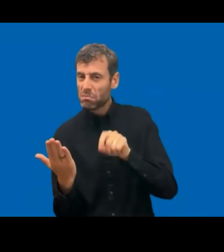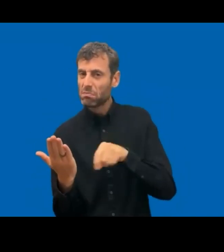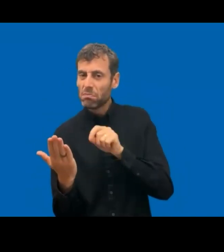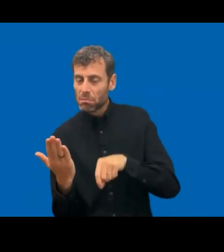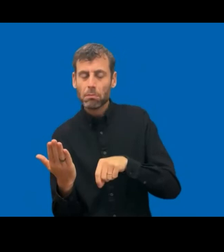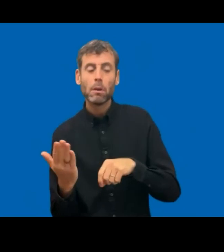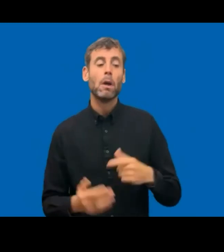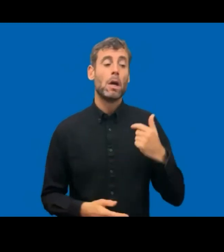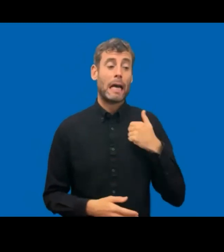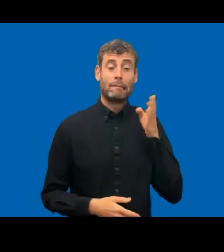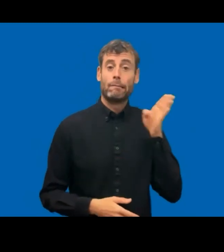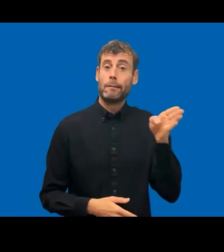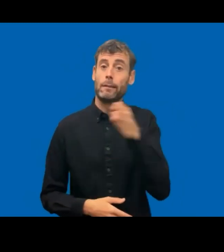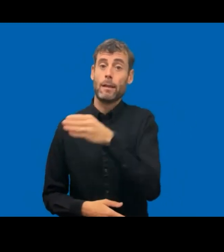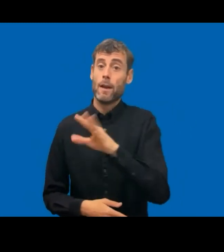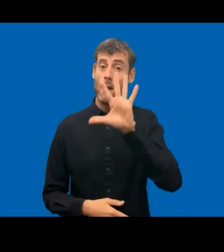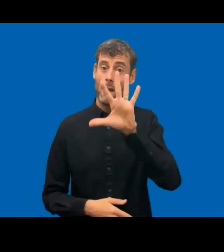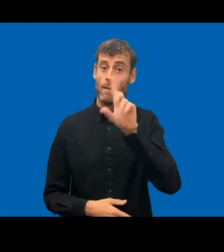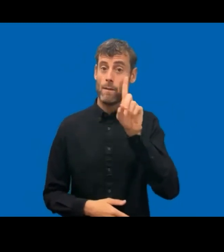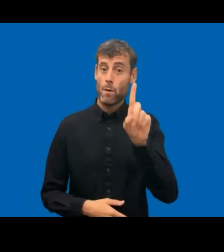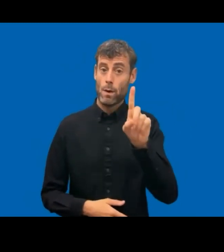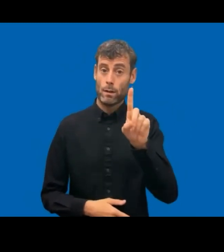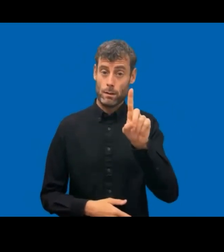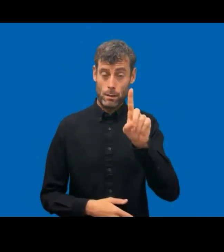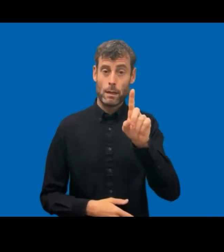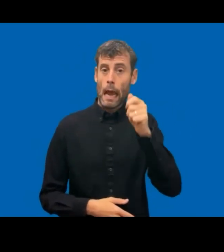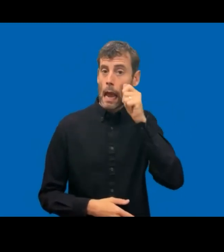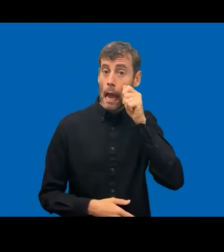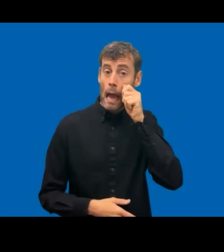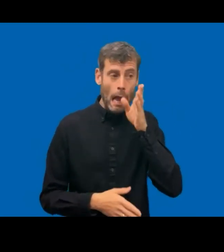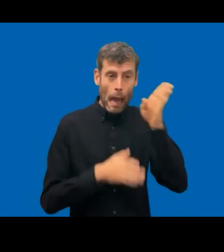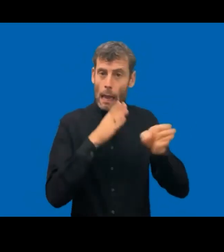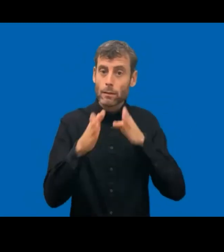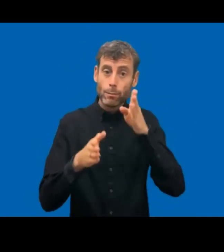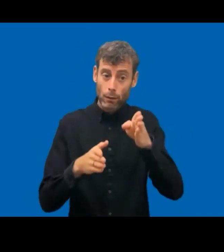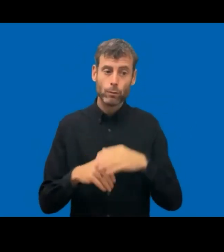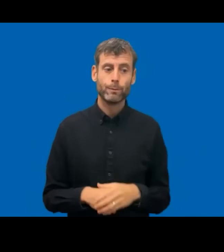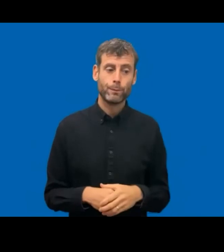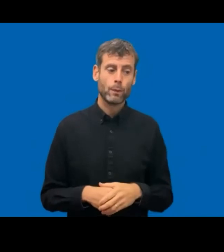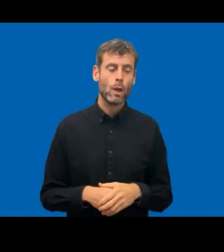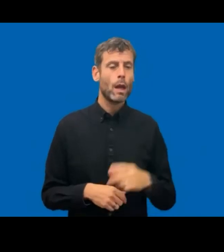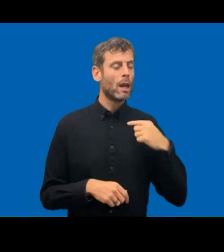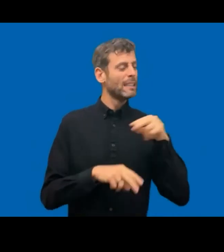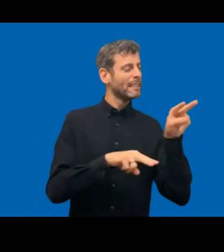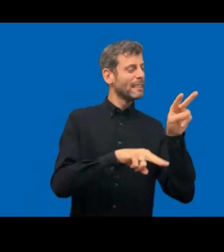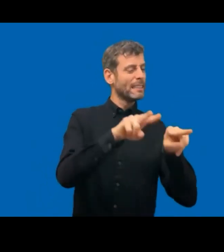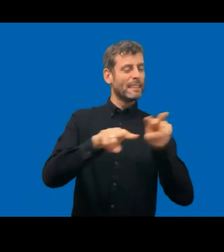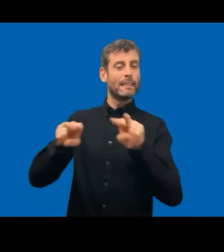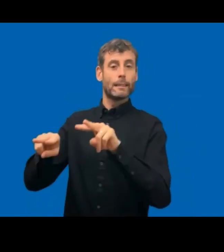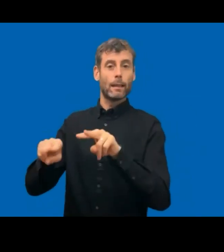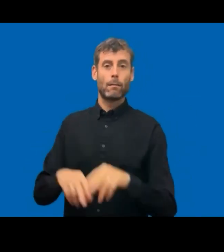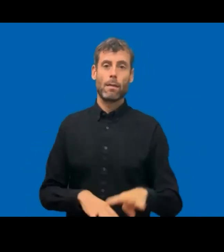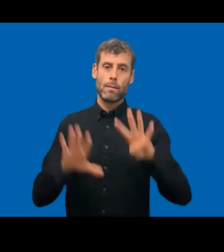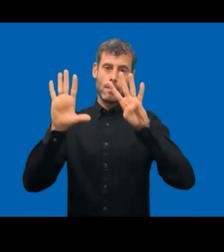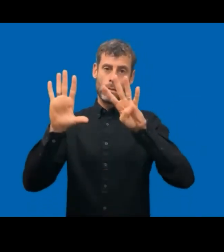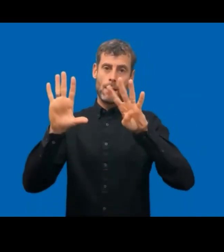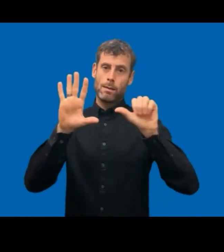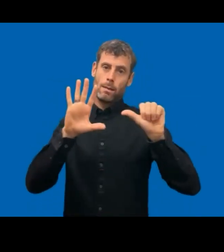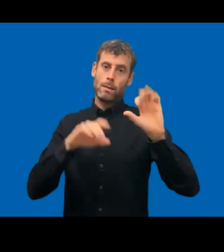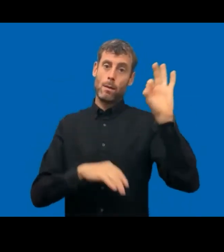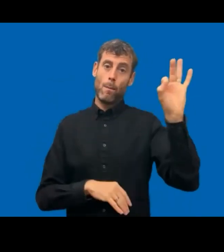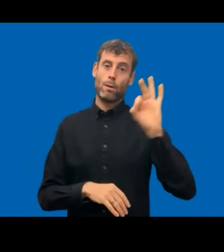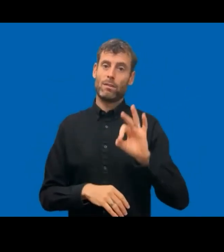results are 96% of the solutions that we test were noncompliant. So, again, the picture